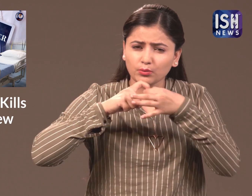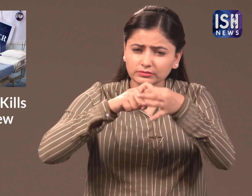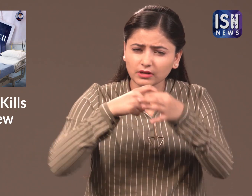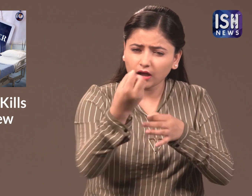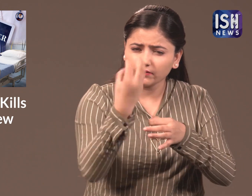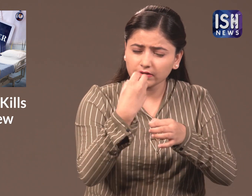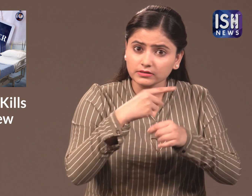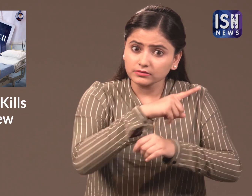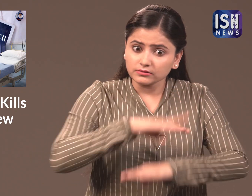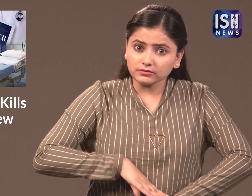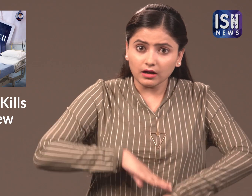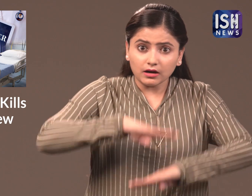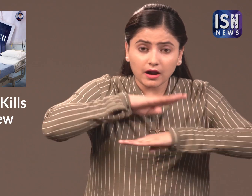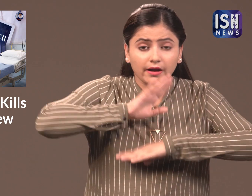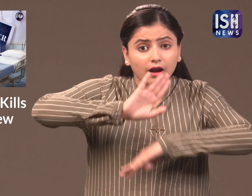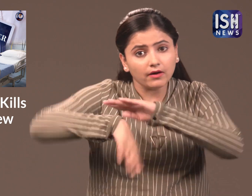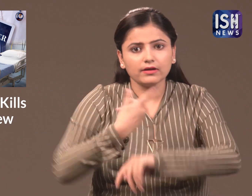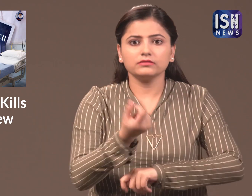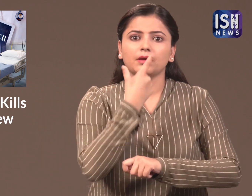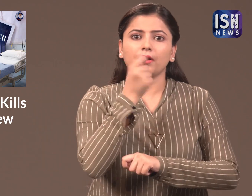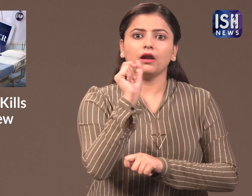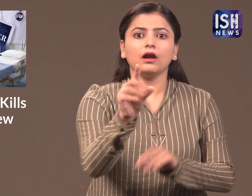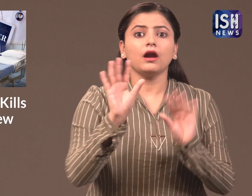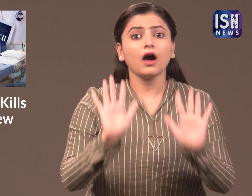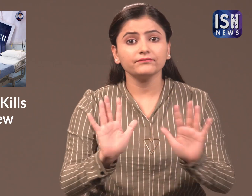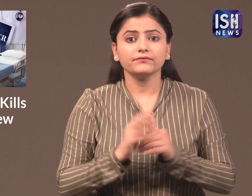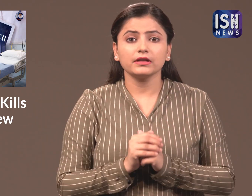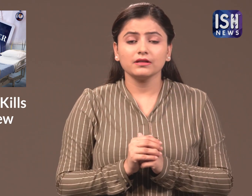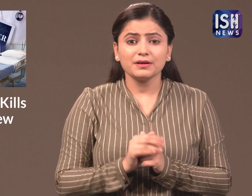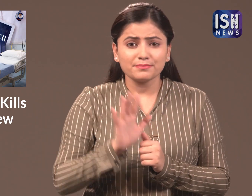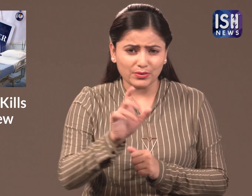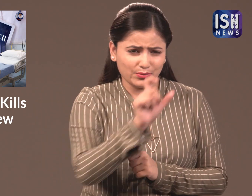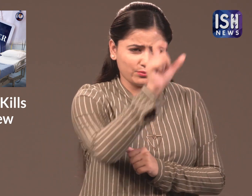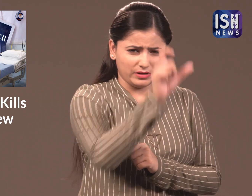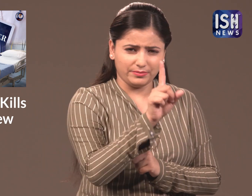answer 68 questions if they are satisfied then they will be provided the